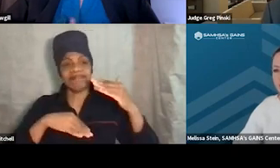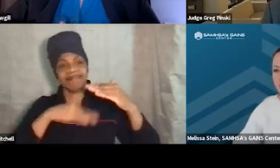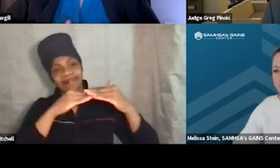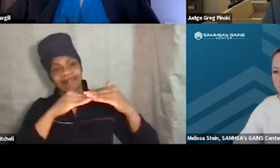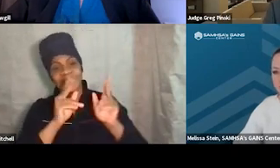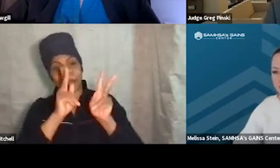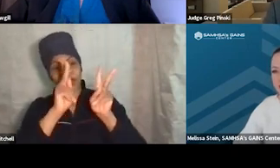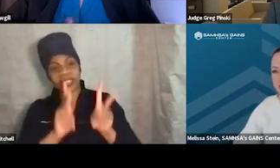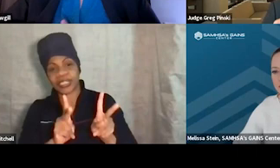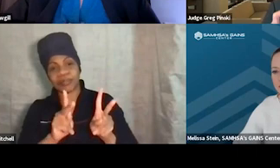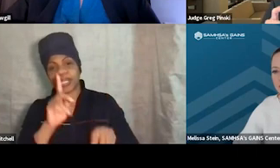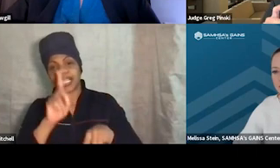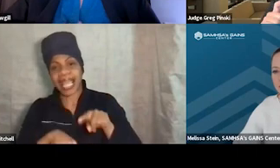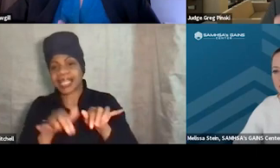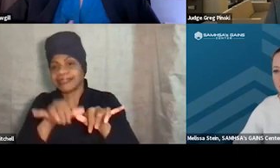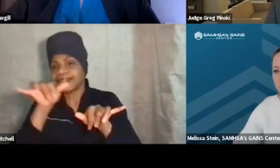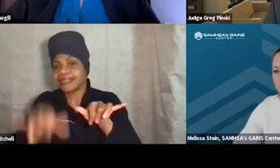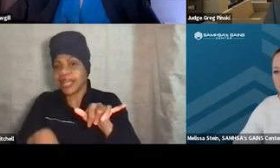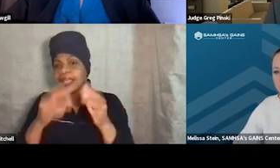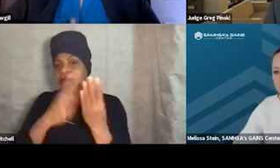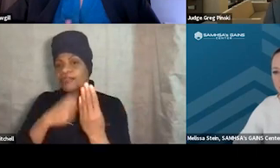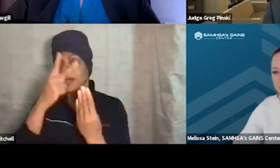can no longer remain in the program, but hopefully not.